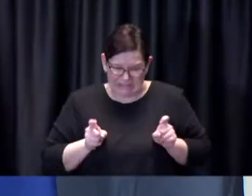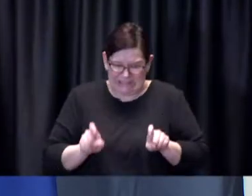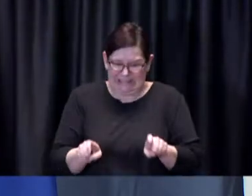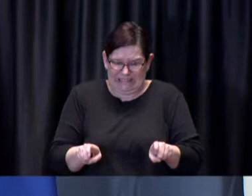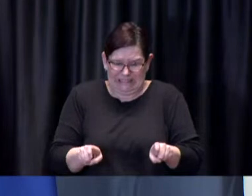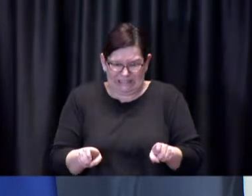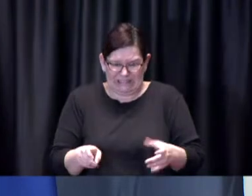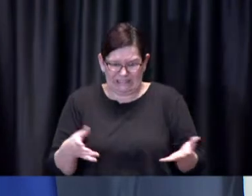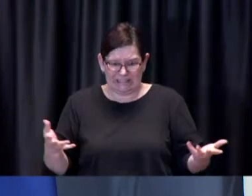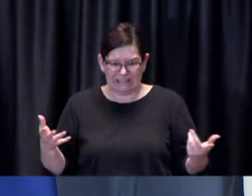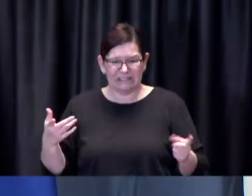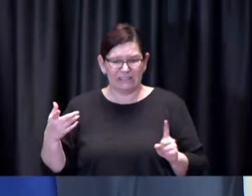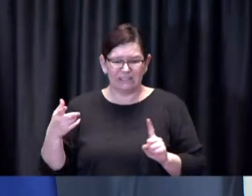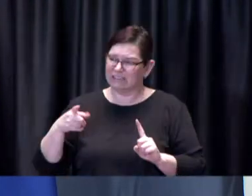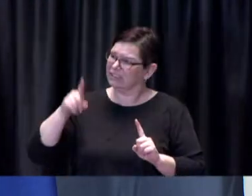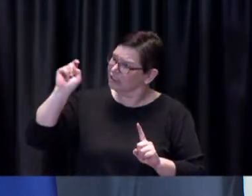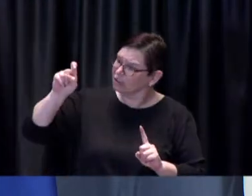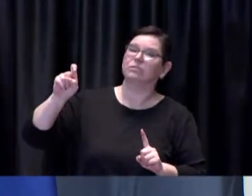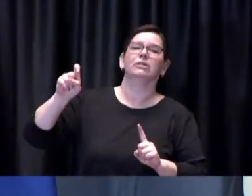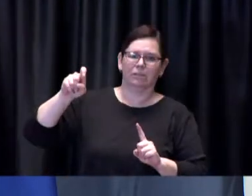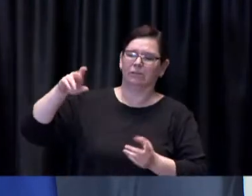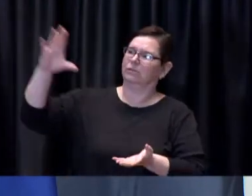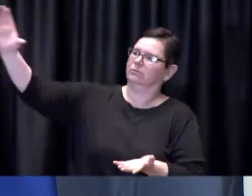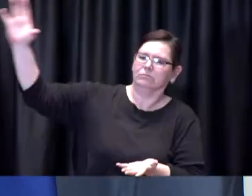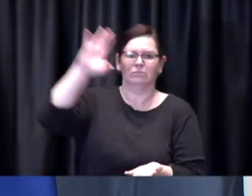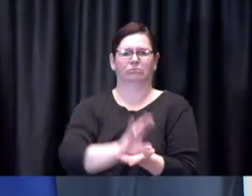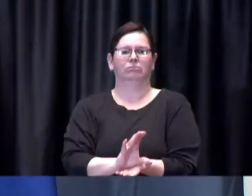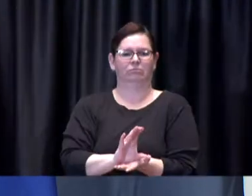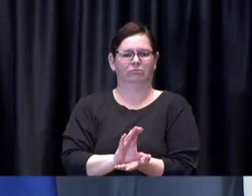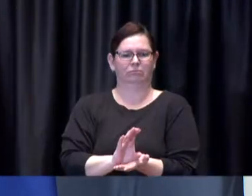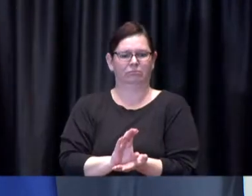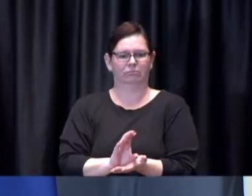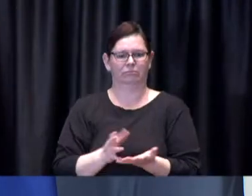that is uh more prevalent here than it might be elsewhere and how that all got sorted out